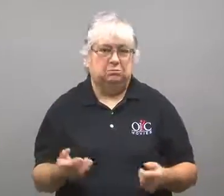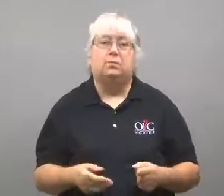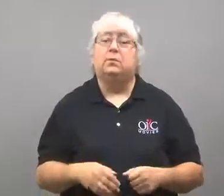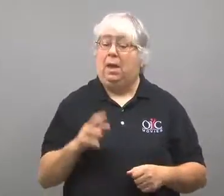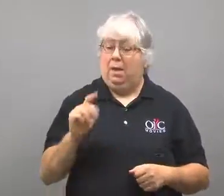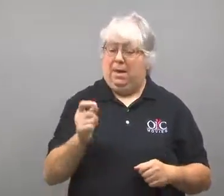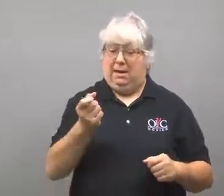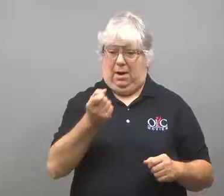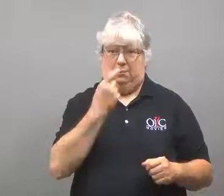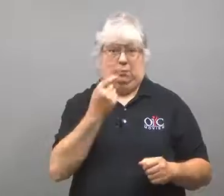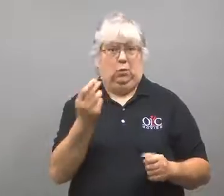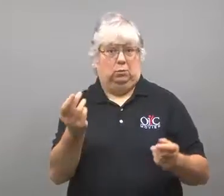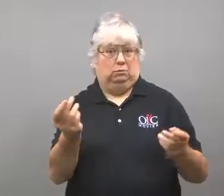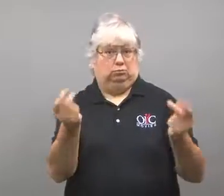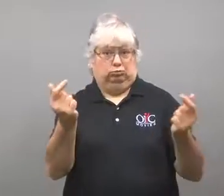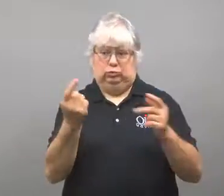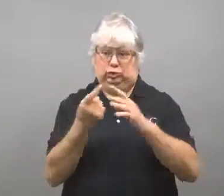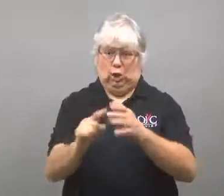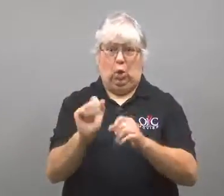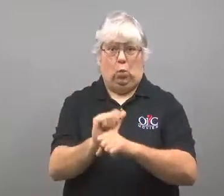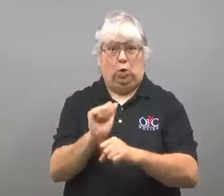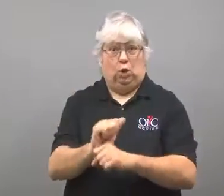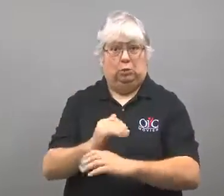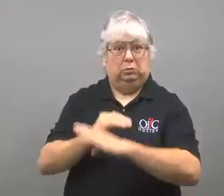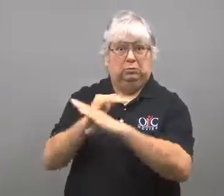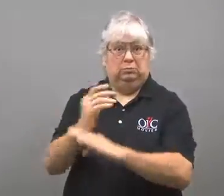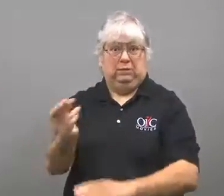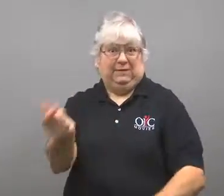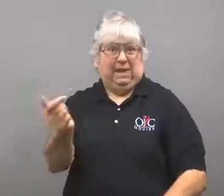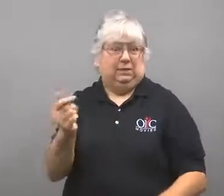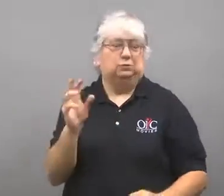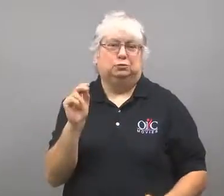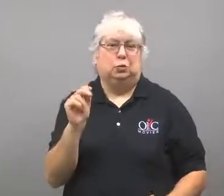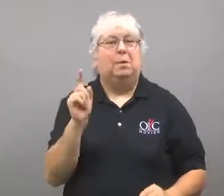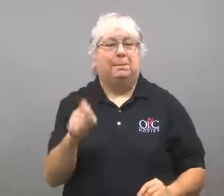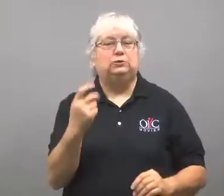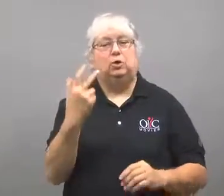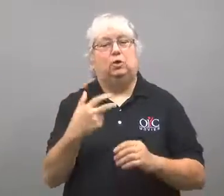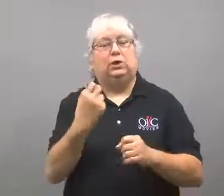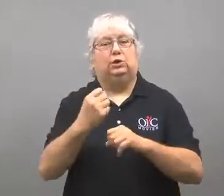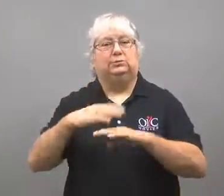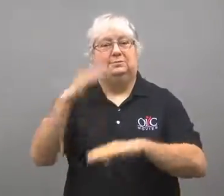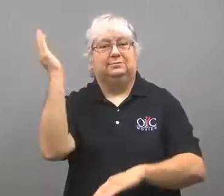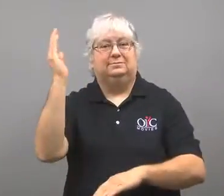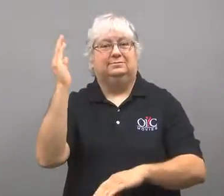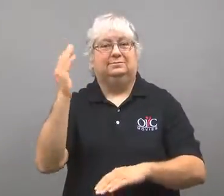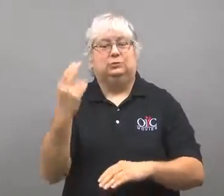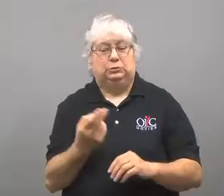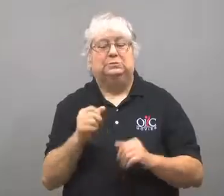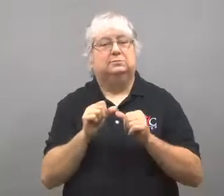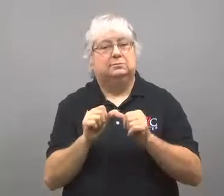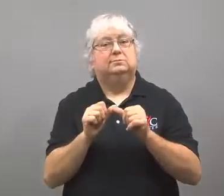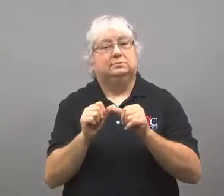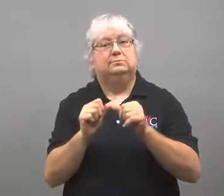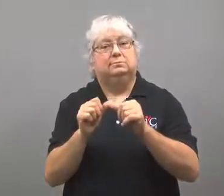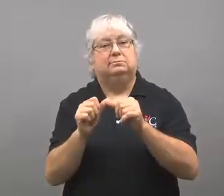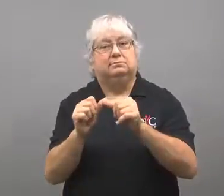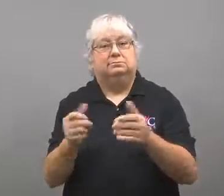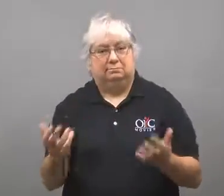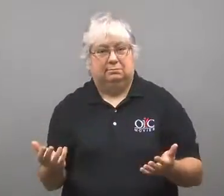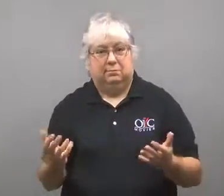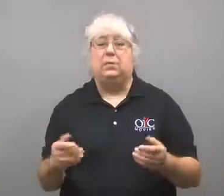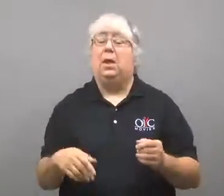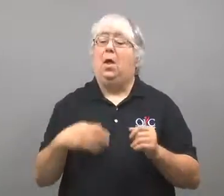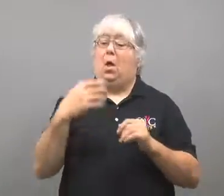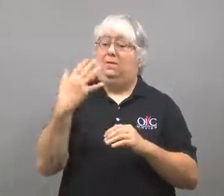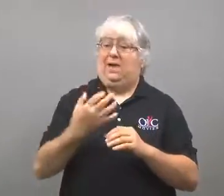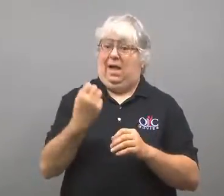The effect isn't instantaneous. It has to be taken for at least three years to work.